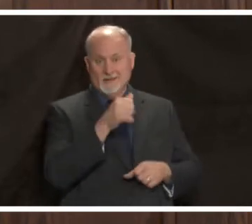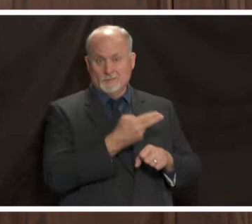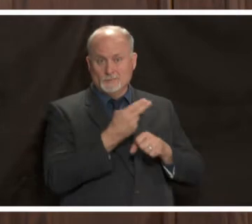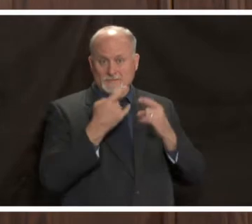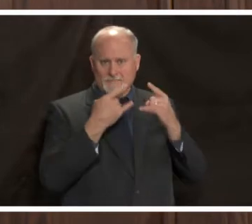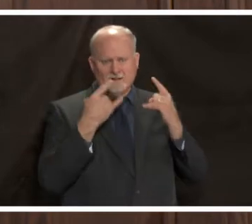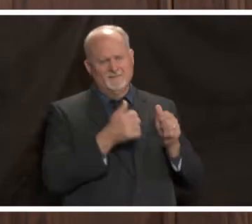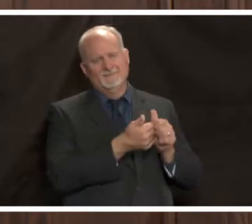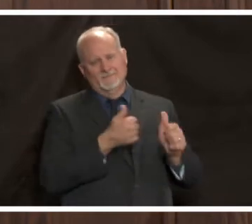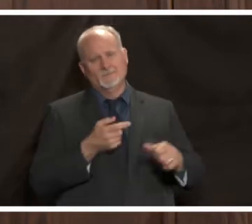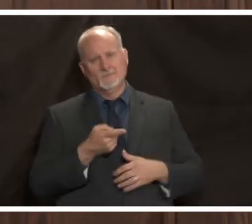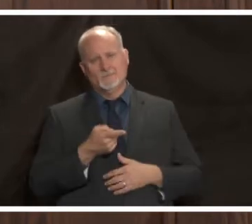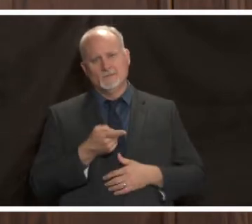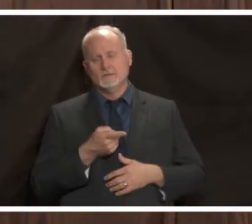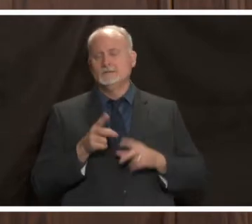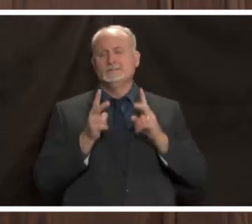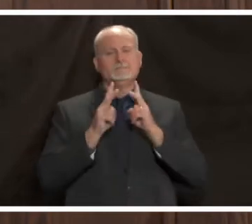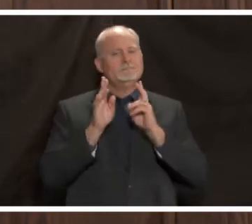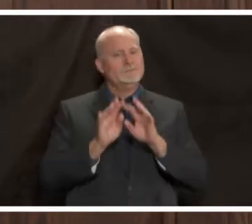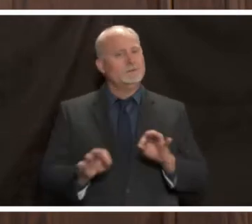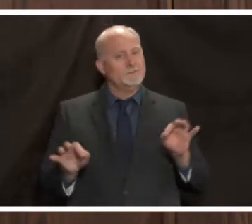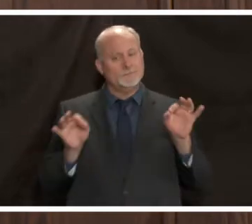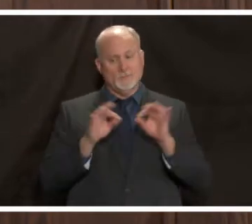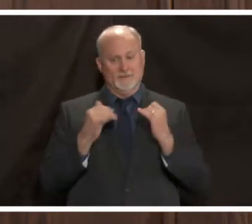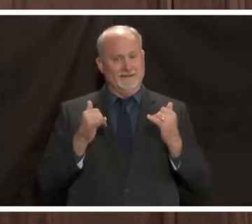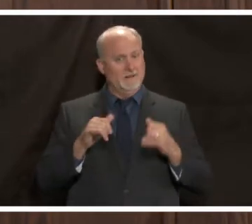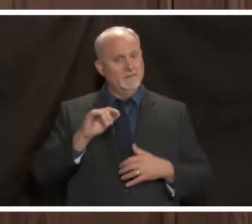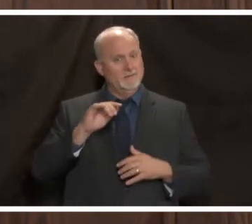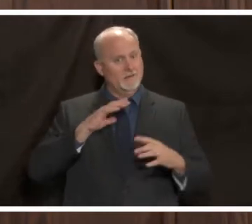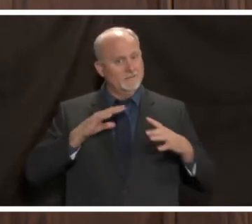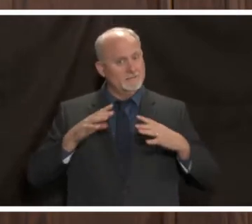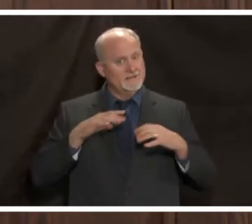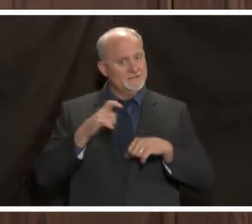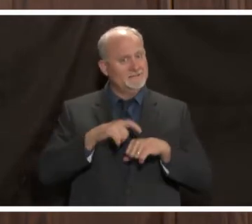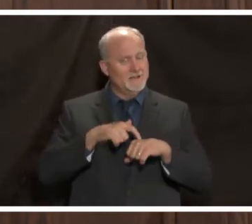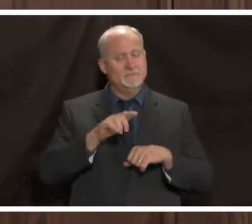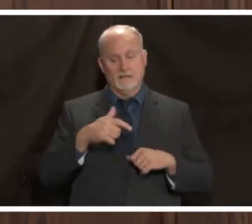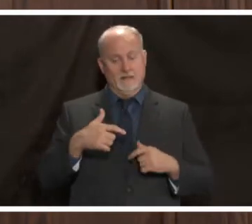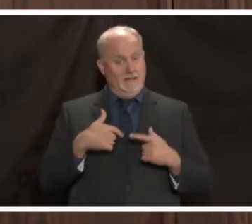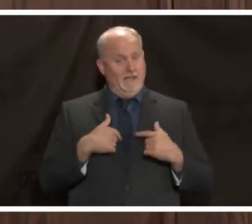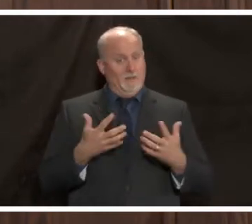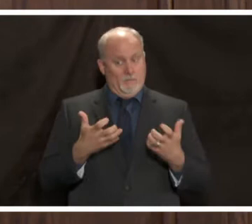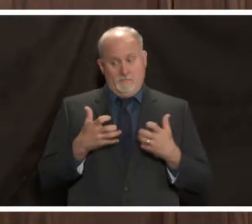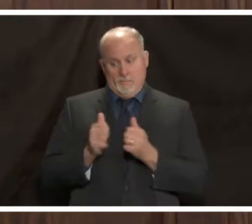this is especially important around the holidays i want to be with my family and i'm going to be